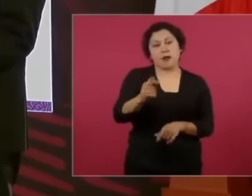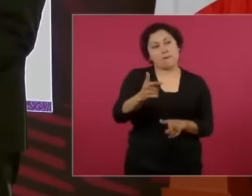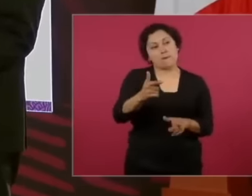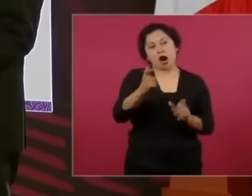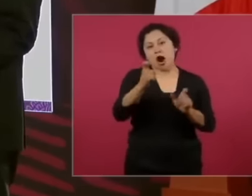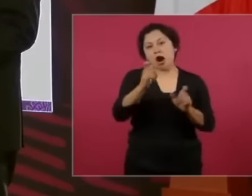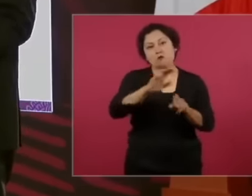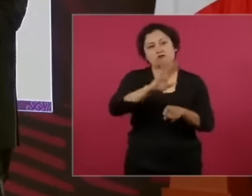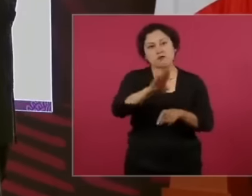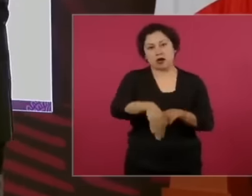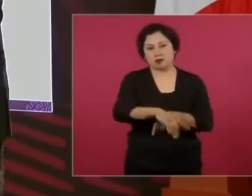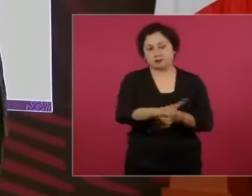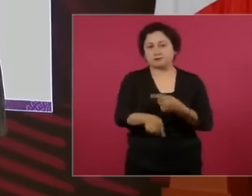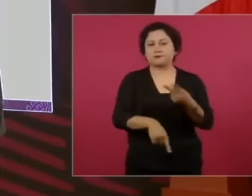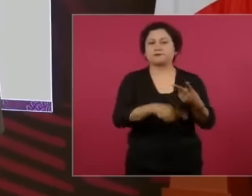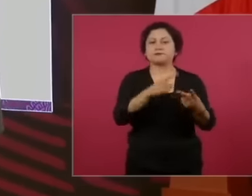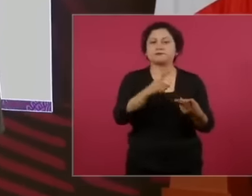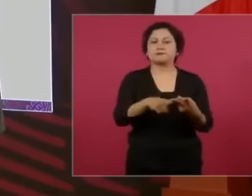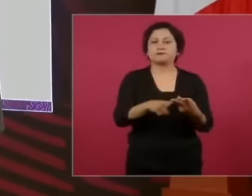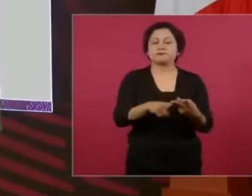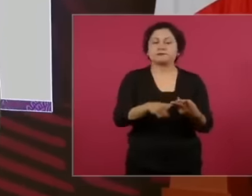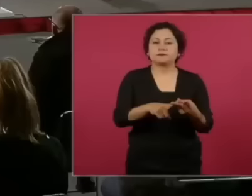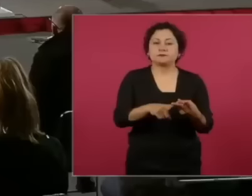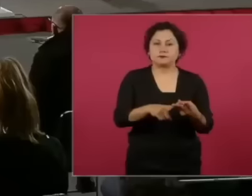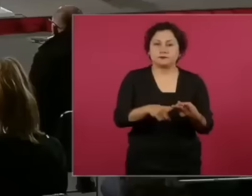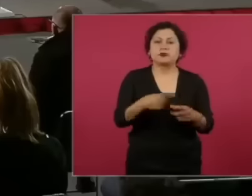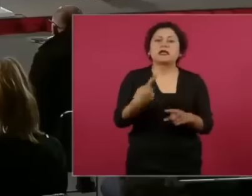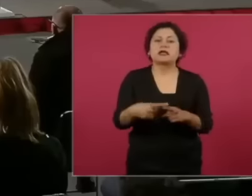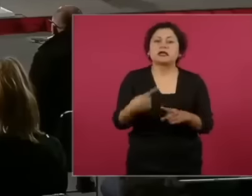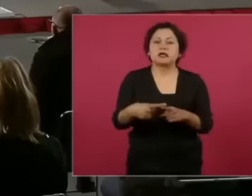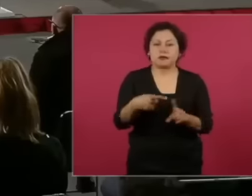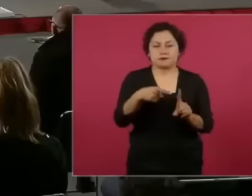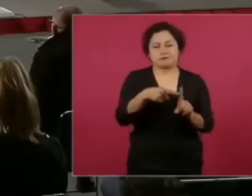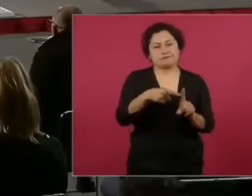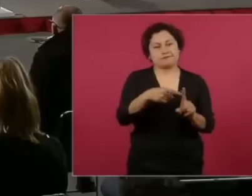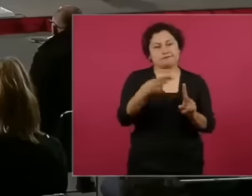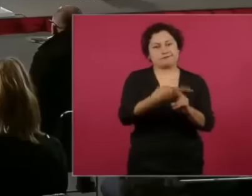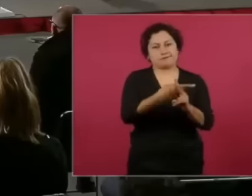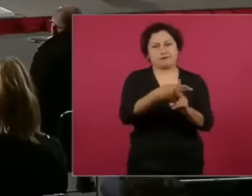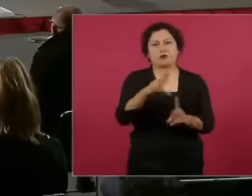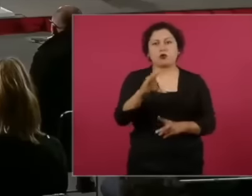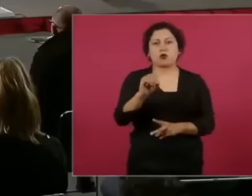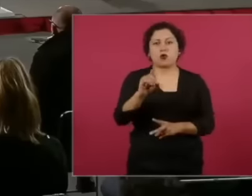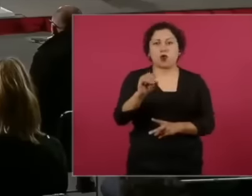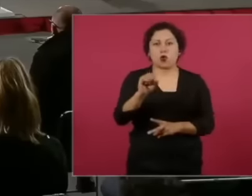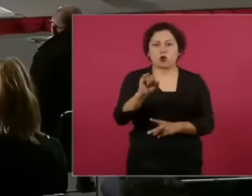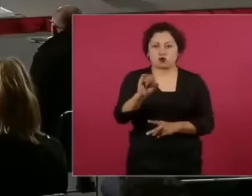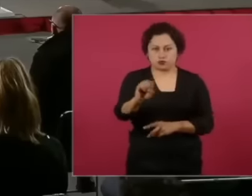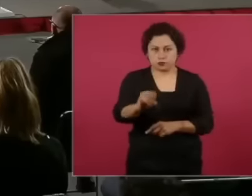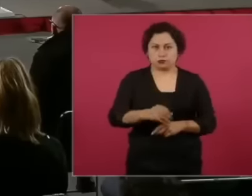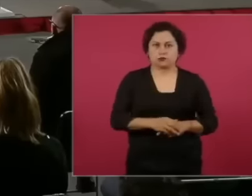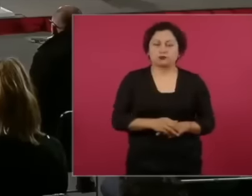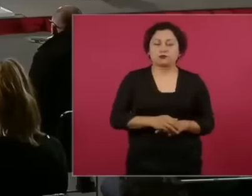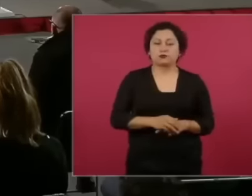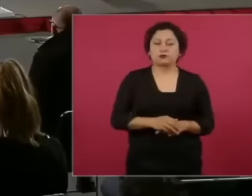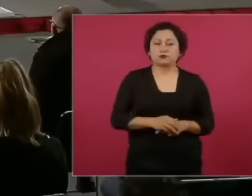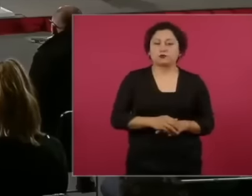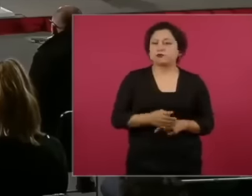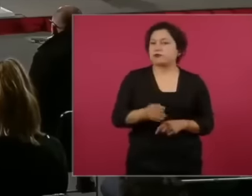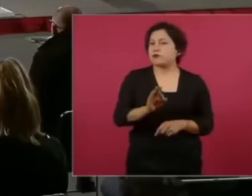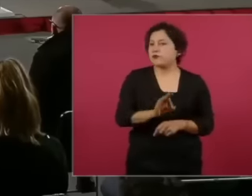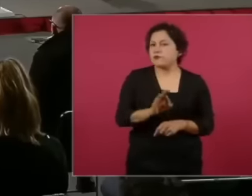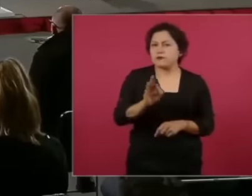Luis Donaldo Colosio in March